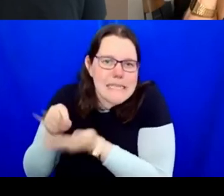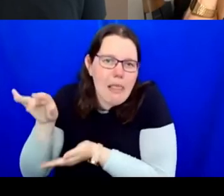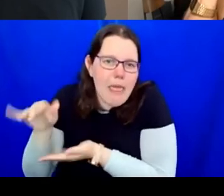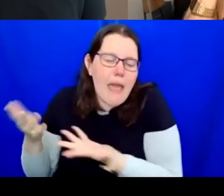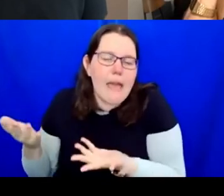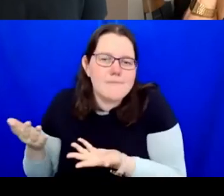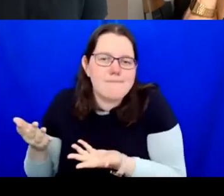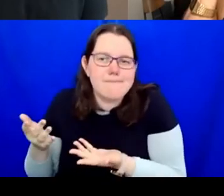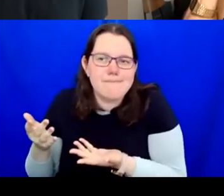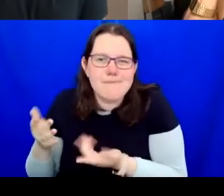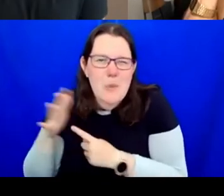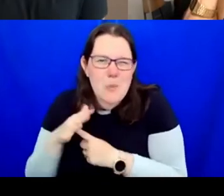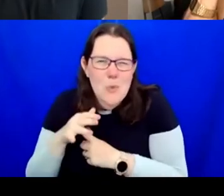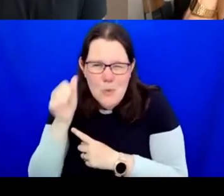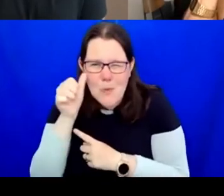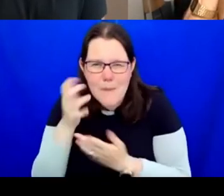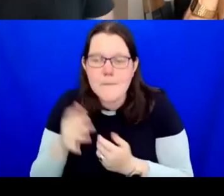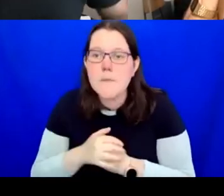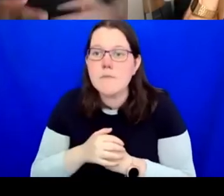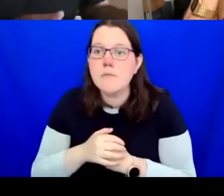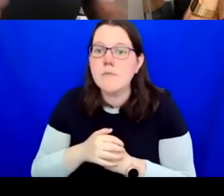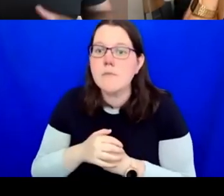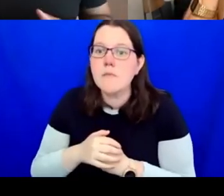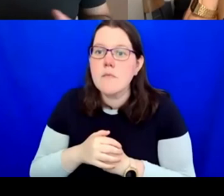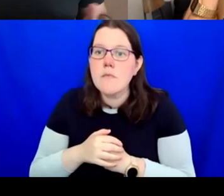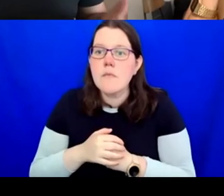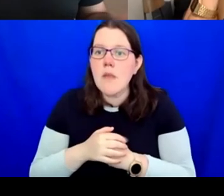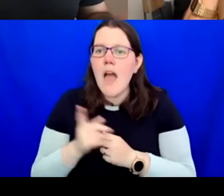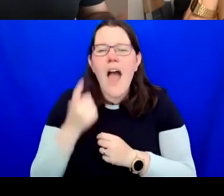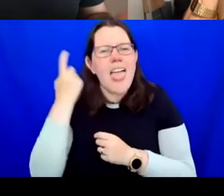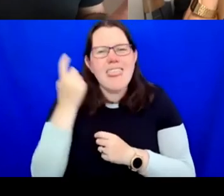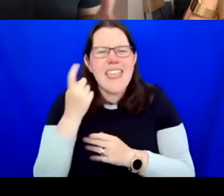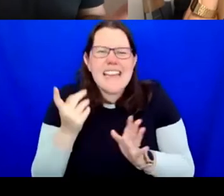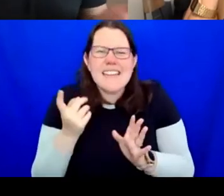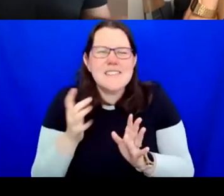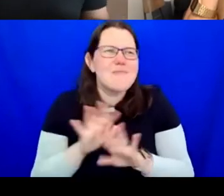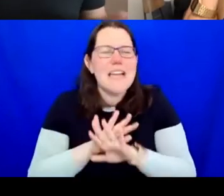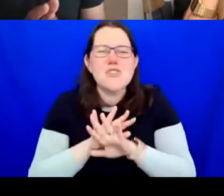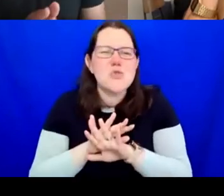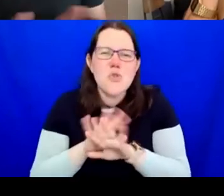I don't think it's as binary as one or the other. I think yeah, as you say, art is